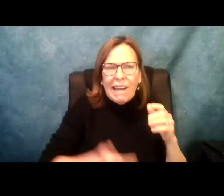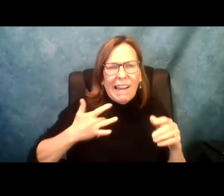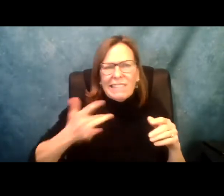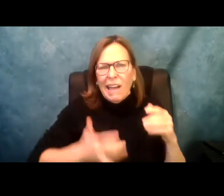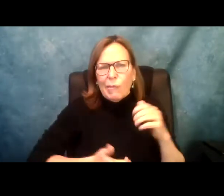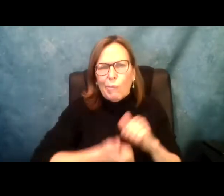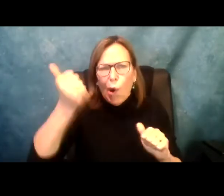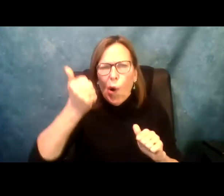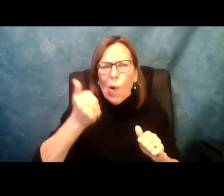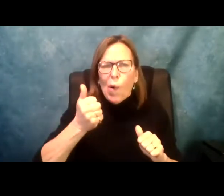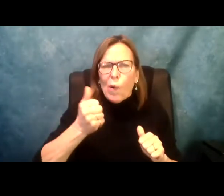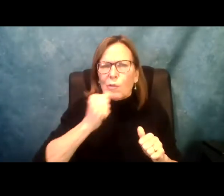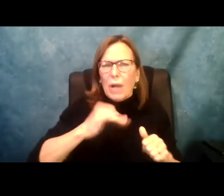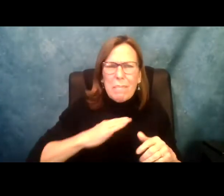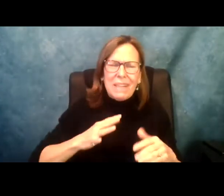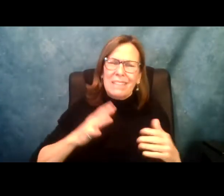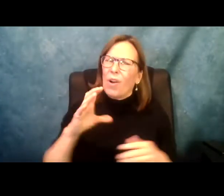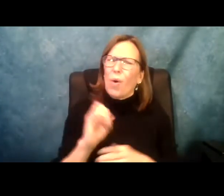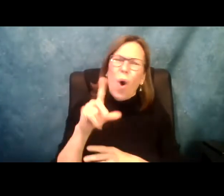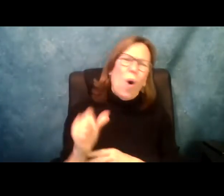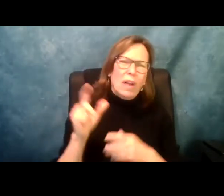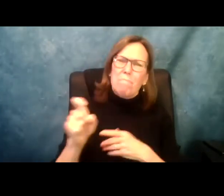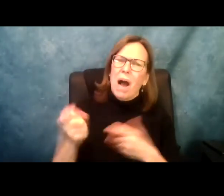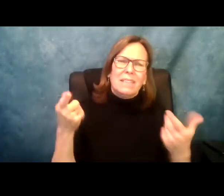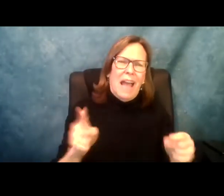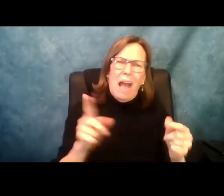thing that we can do to basically a woman-dominated